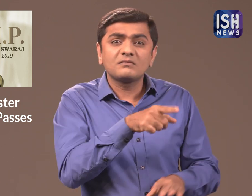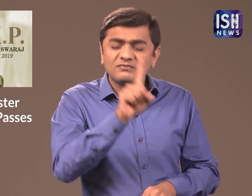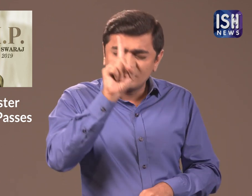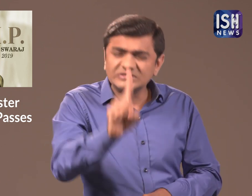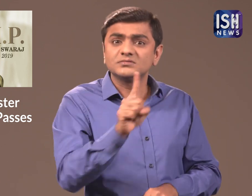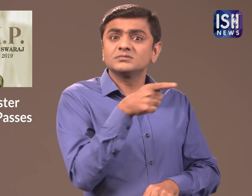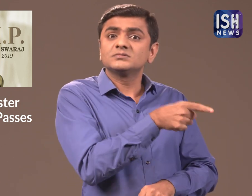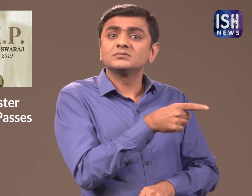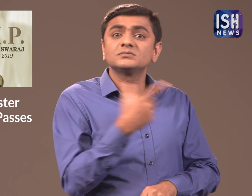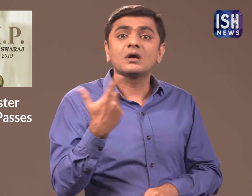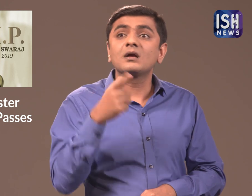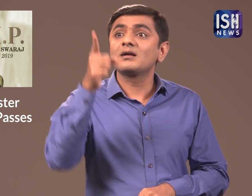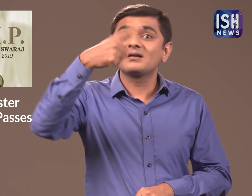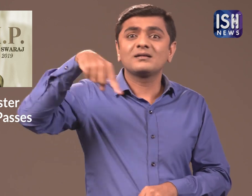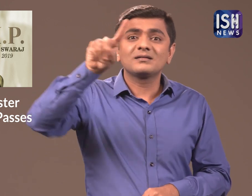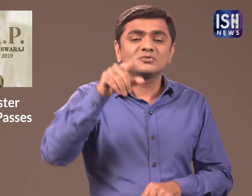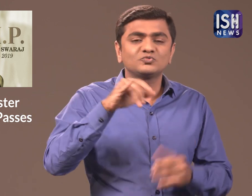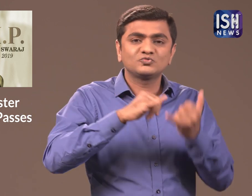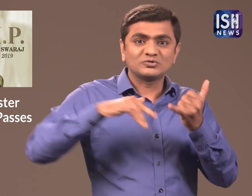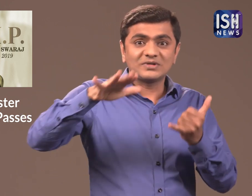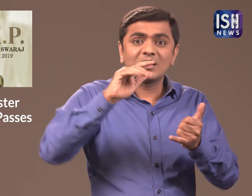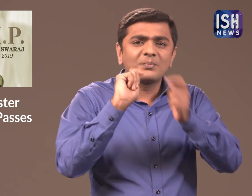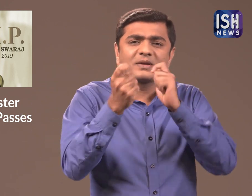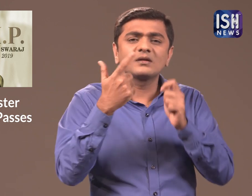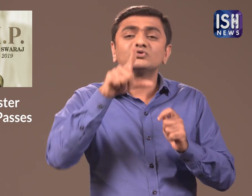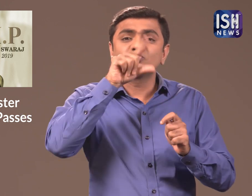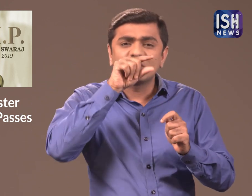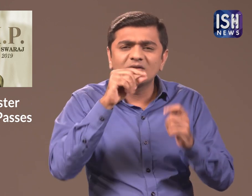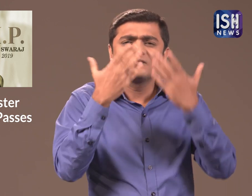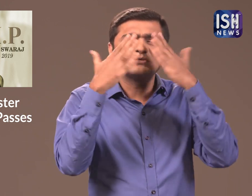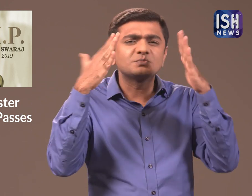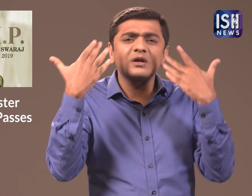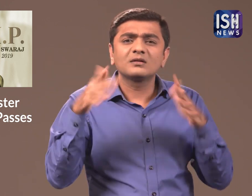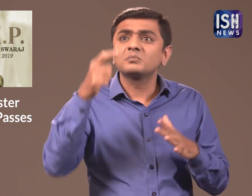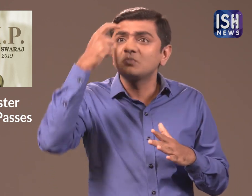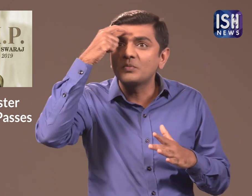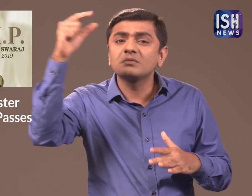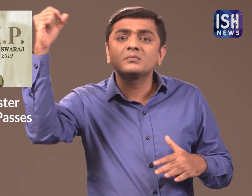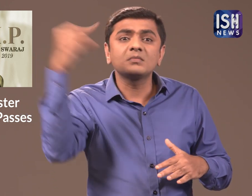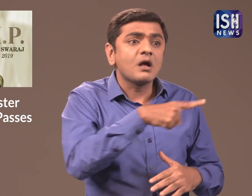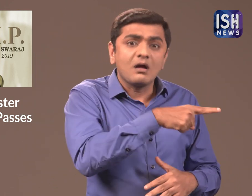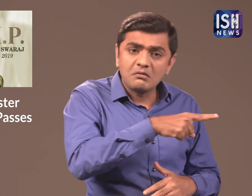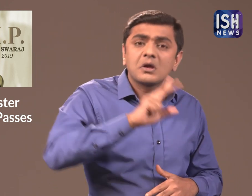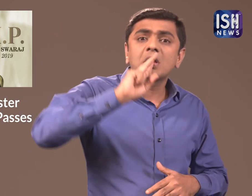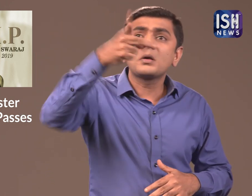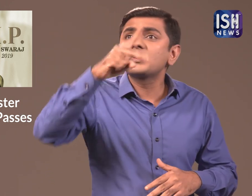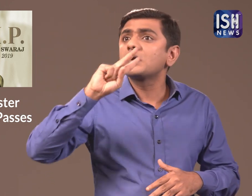For the first time, she had started replying to peoples problems on social media.